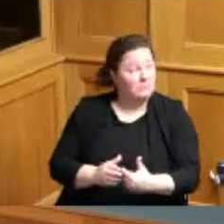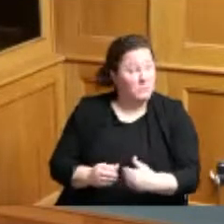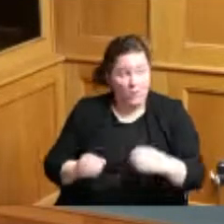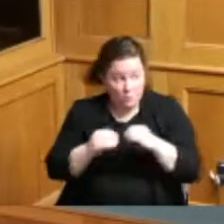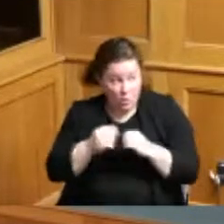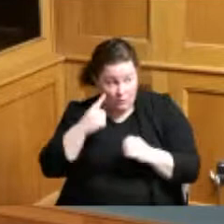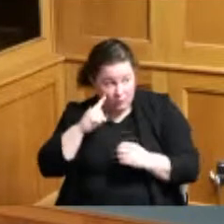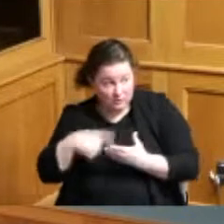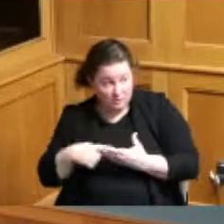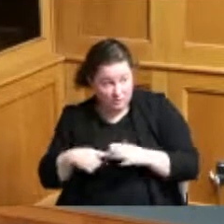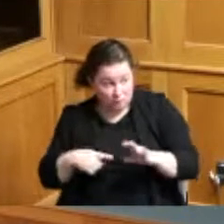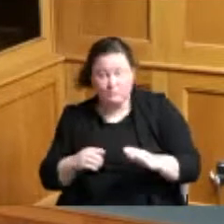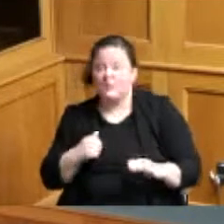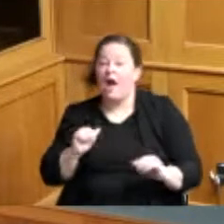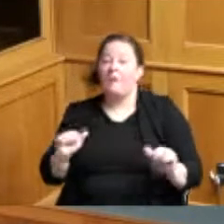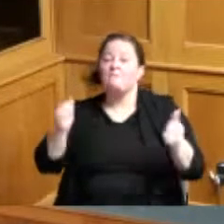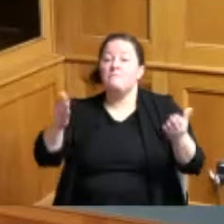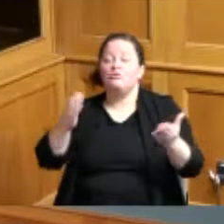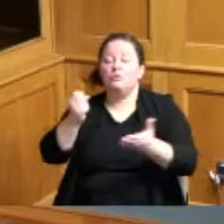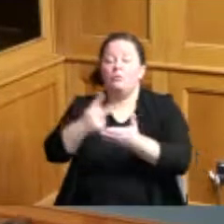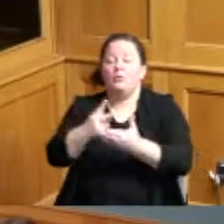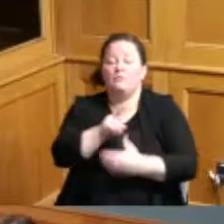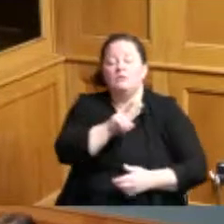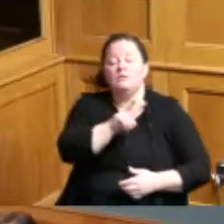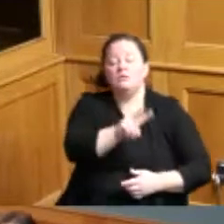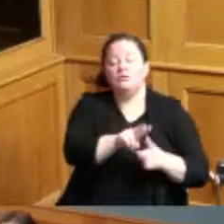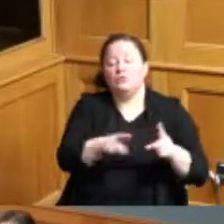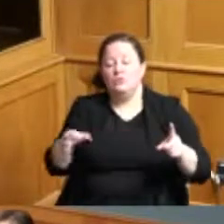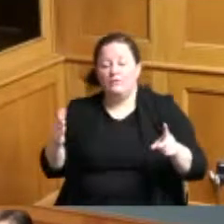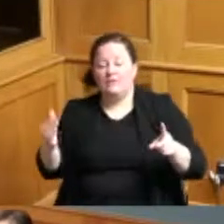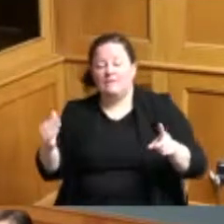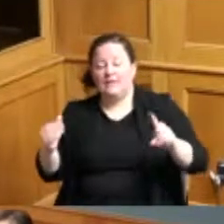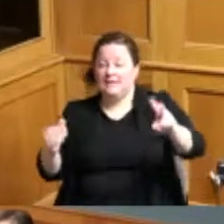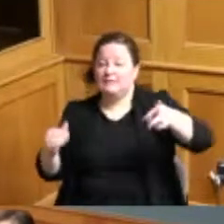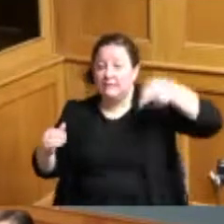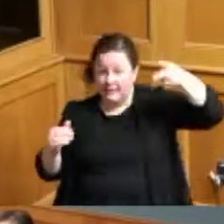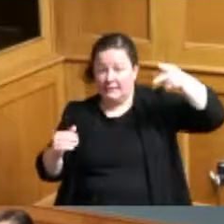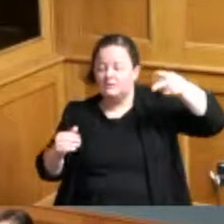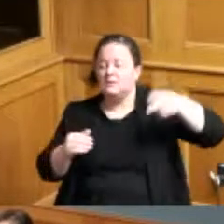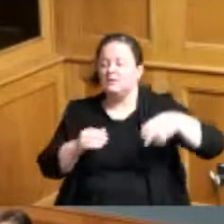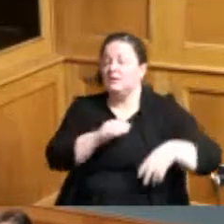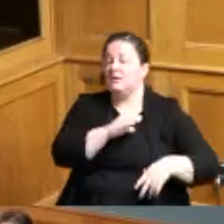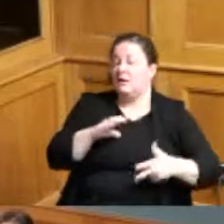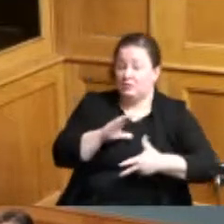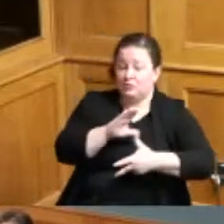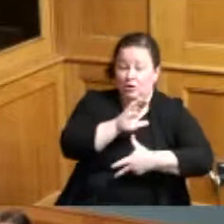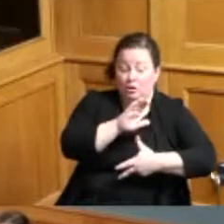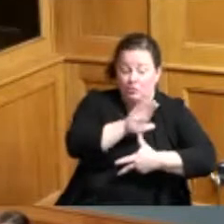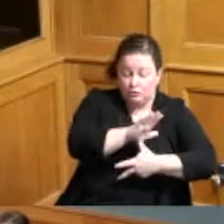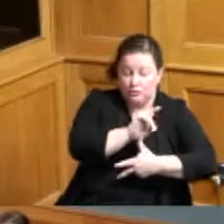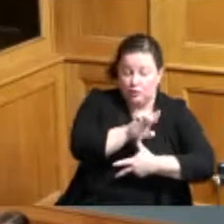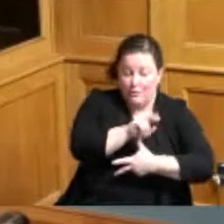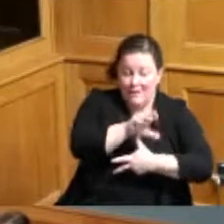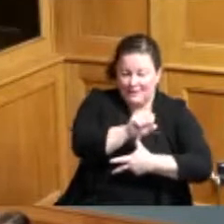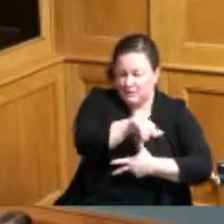a motion to approve items two through 15. second Commissioner Summerow Dumas yes Commissioner Reece